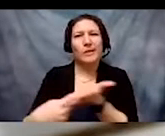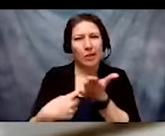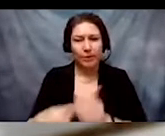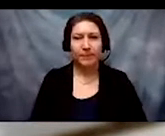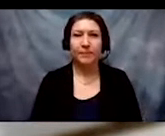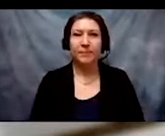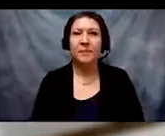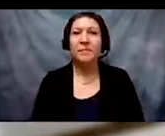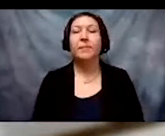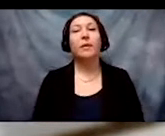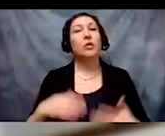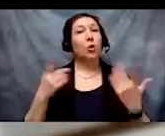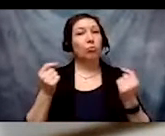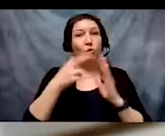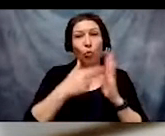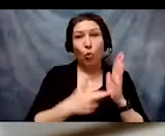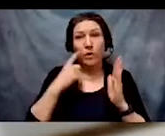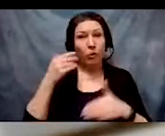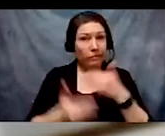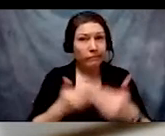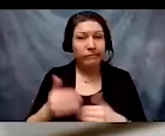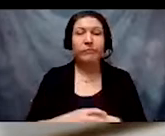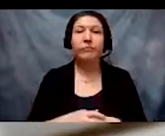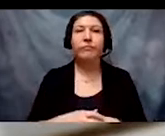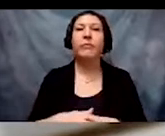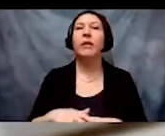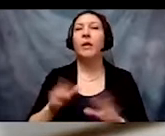We will have 8 minutes for the breakout.